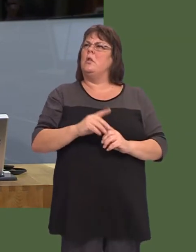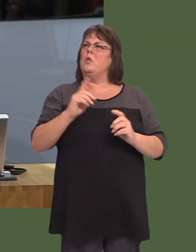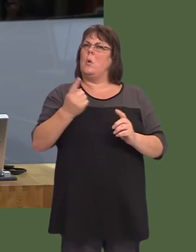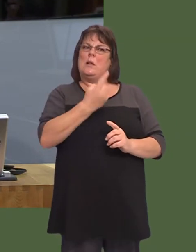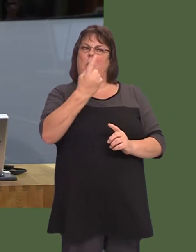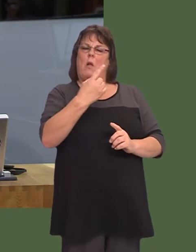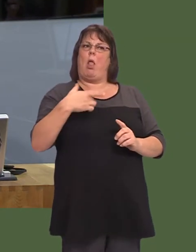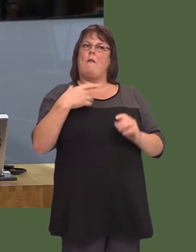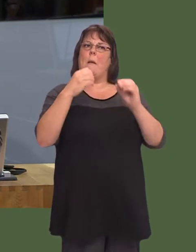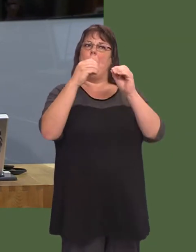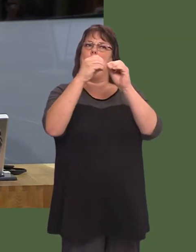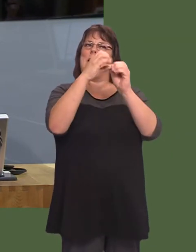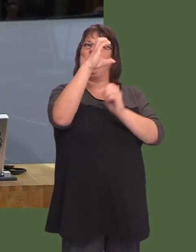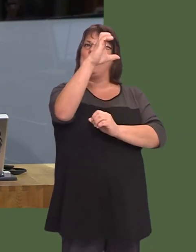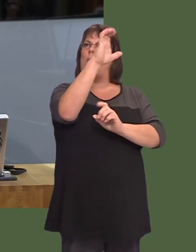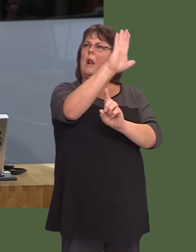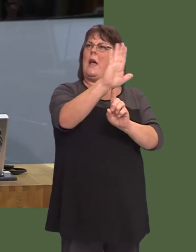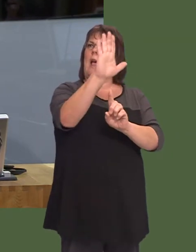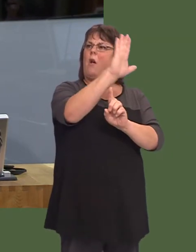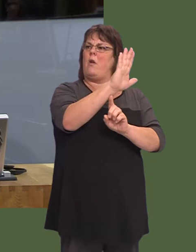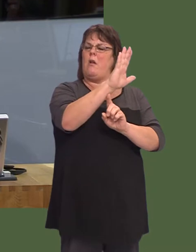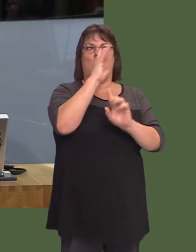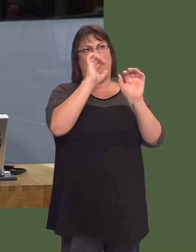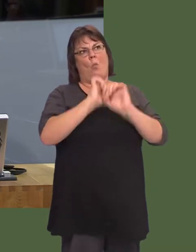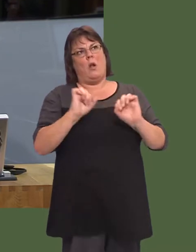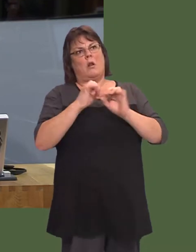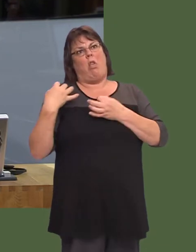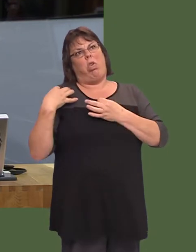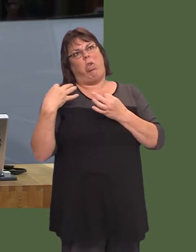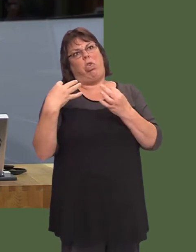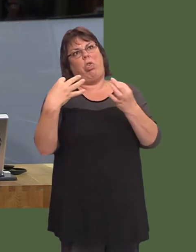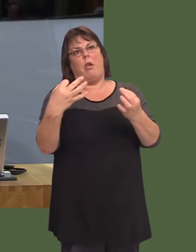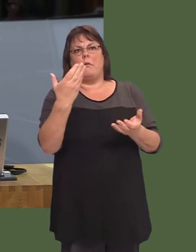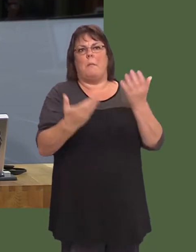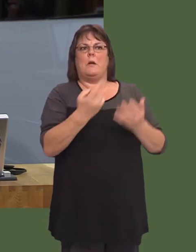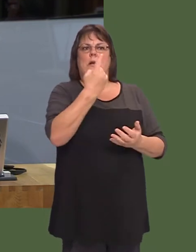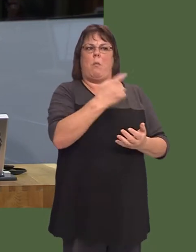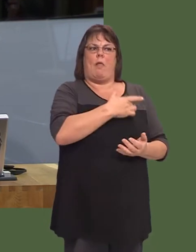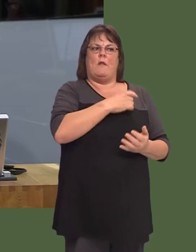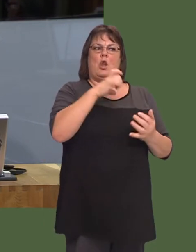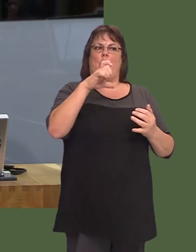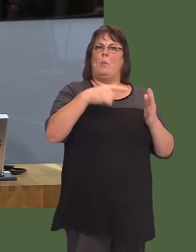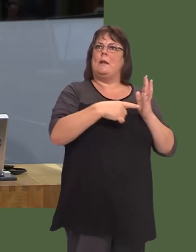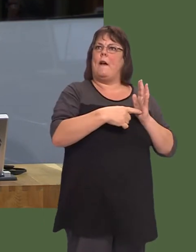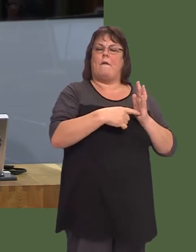So, why is someone in Betsi waiting so much longer for a procedure than someone in Cwm Taf?